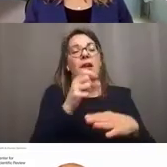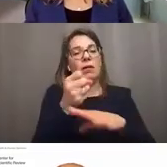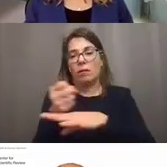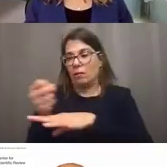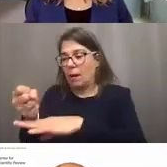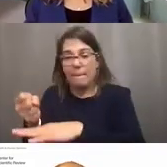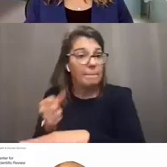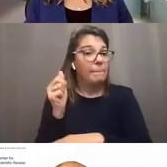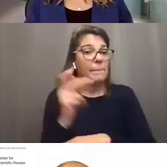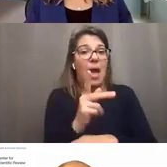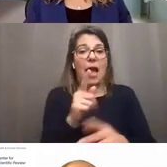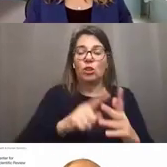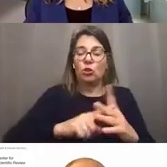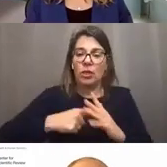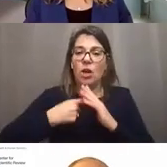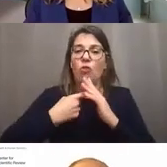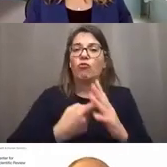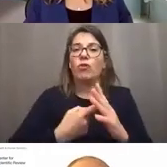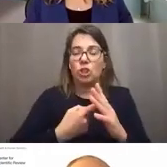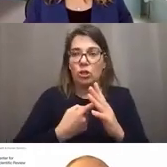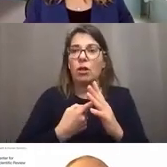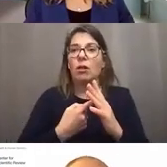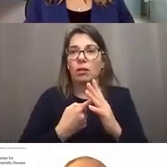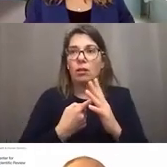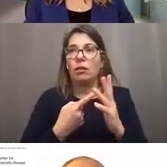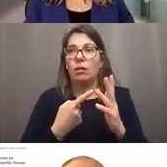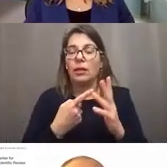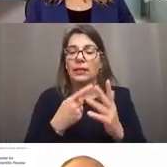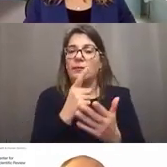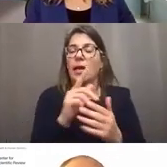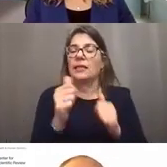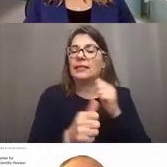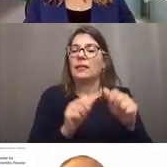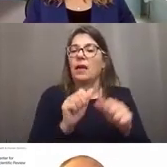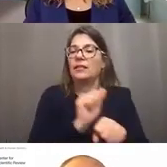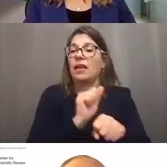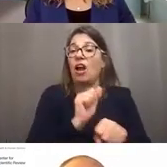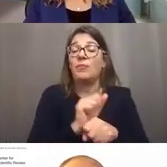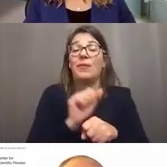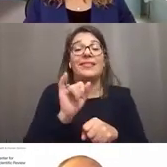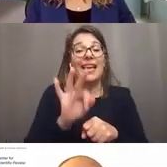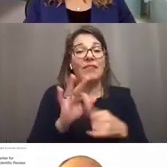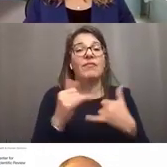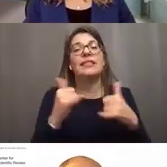to those original assignments if they are still appropriate.